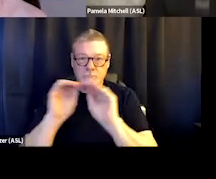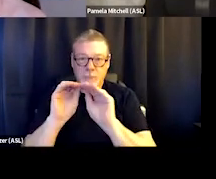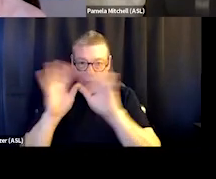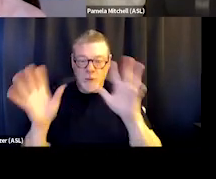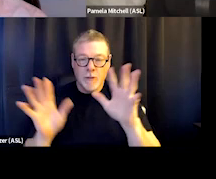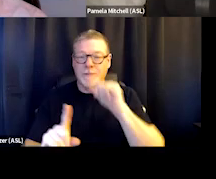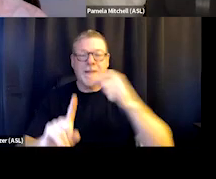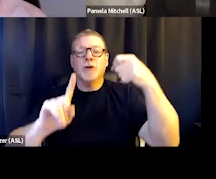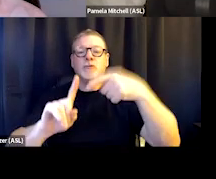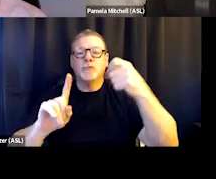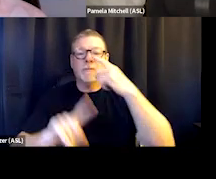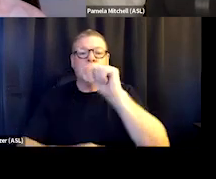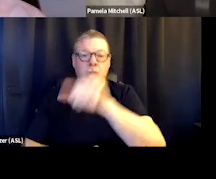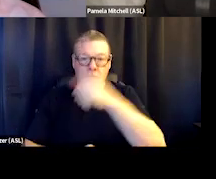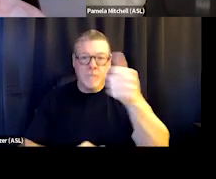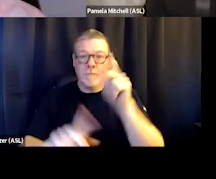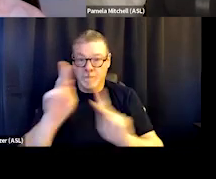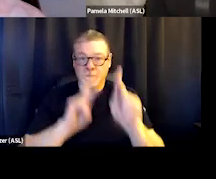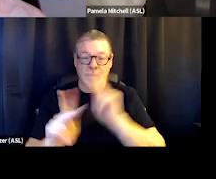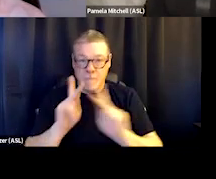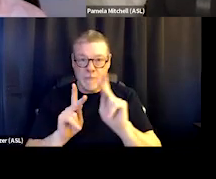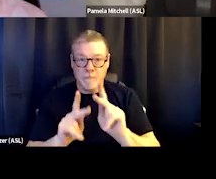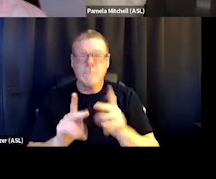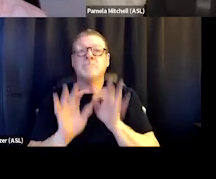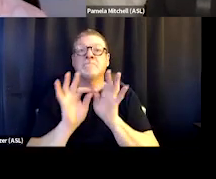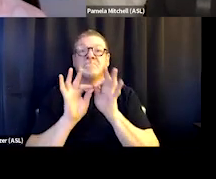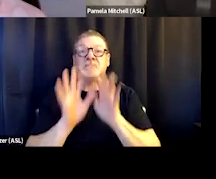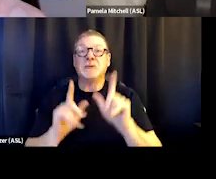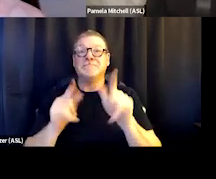for other people living in that community, the best we could do is say,